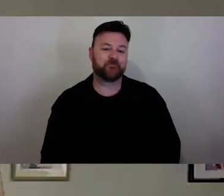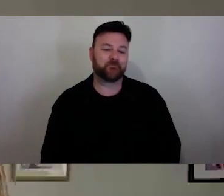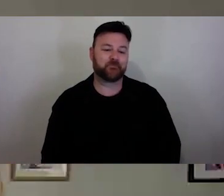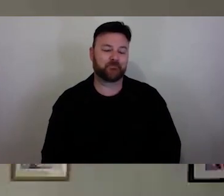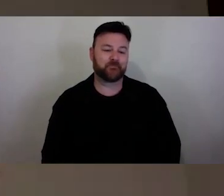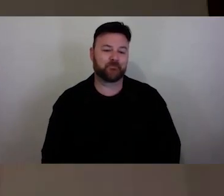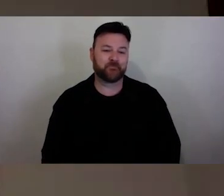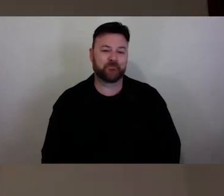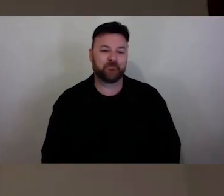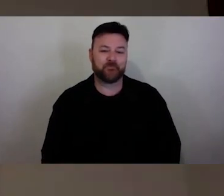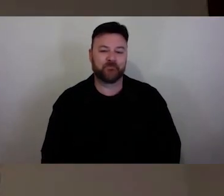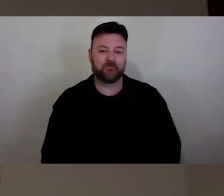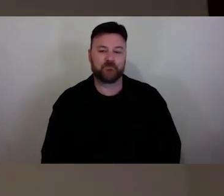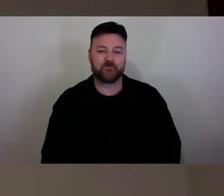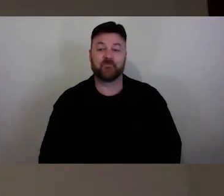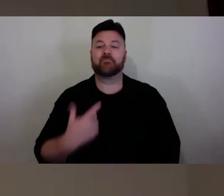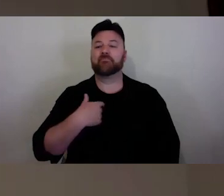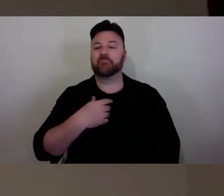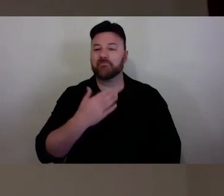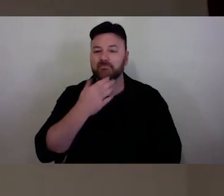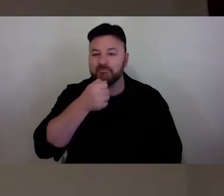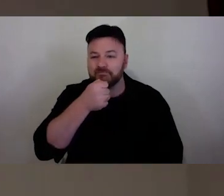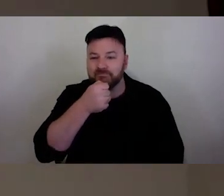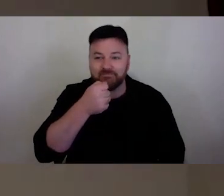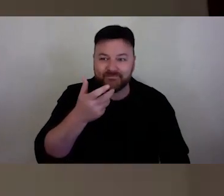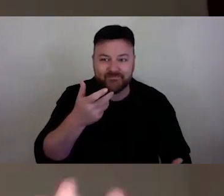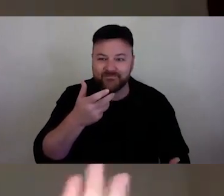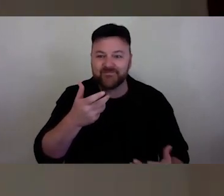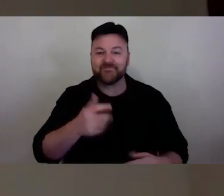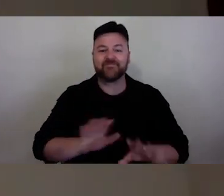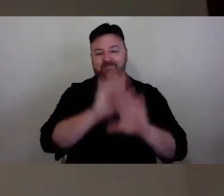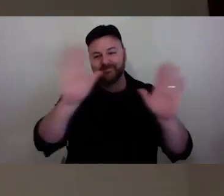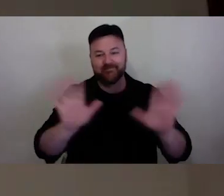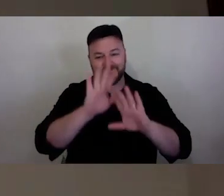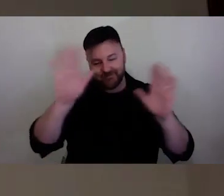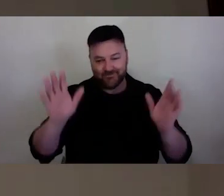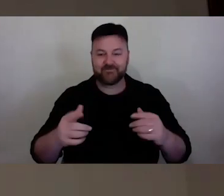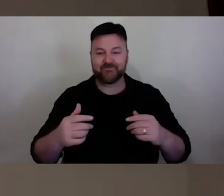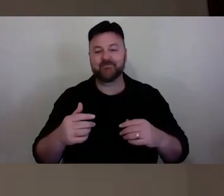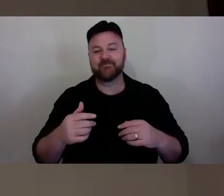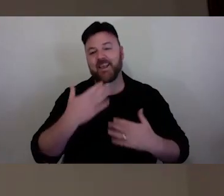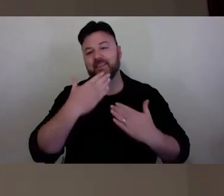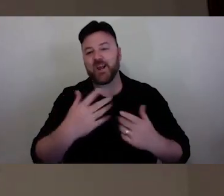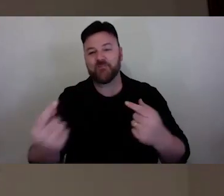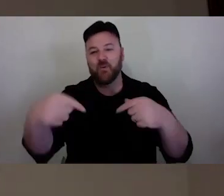Mish, you are on mute. Hi, guys. Thanks for